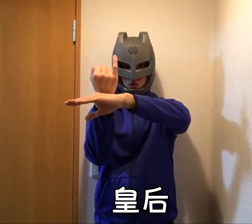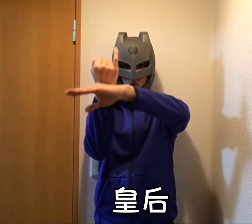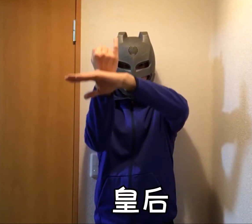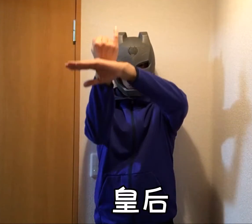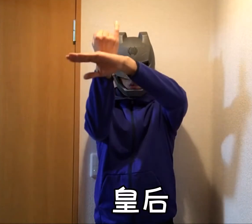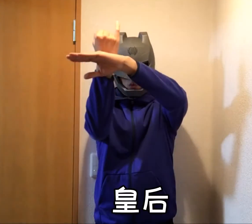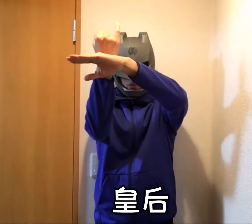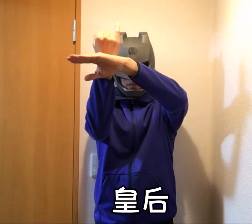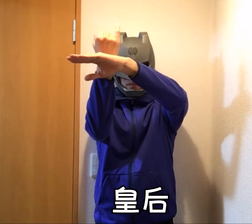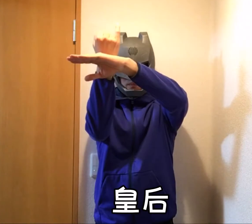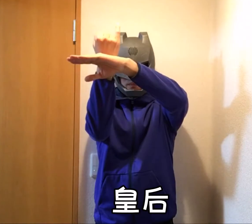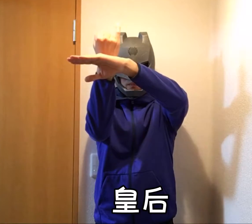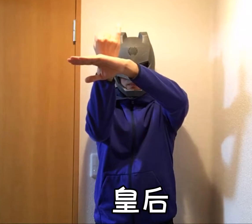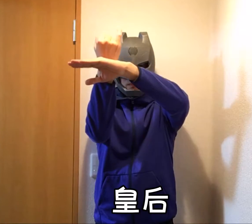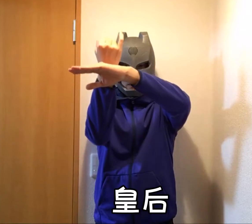Empress